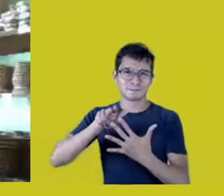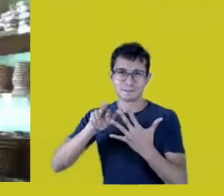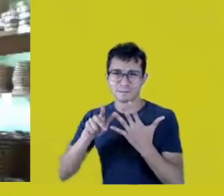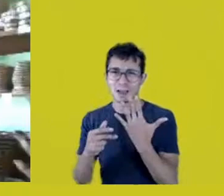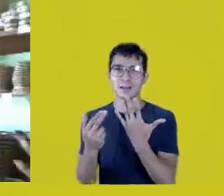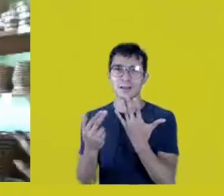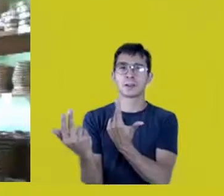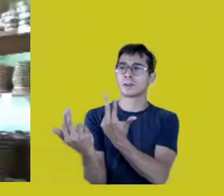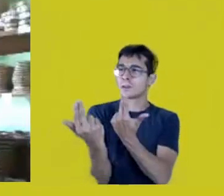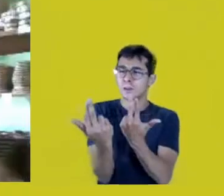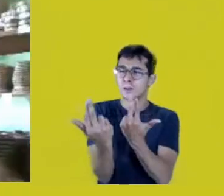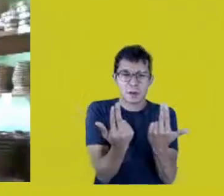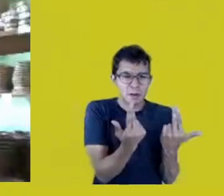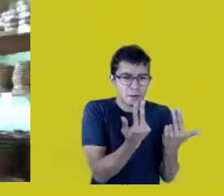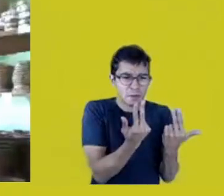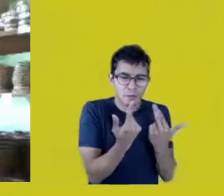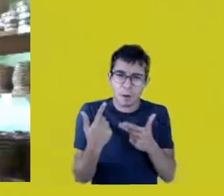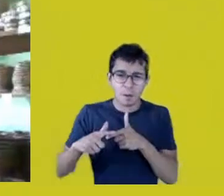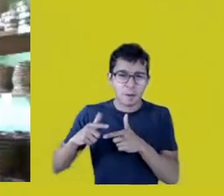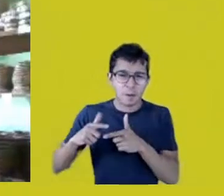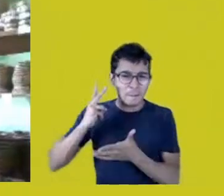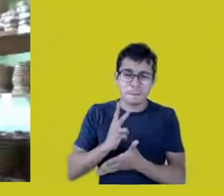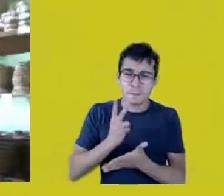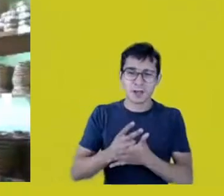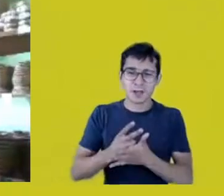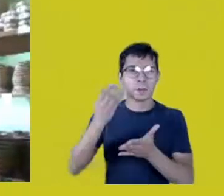about these struggles and losses.